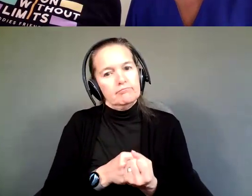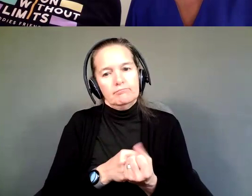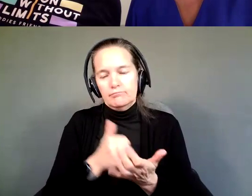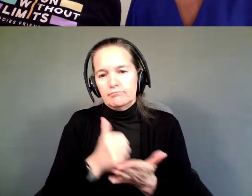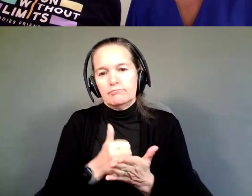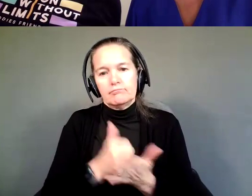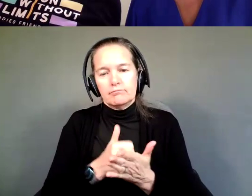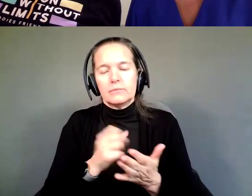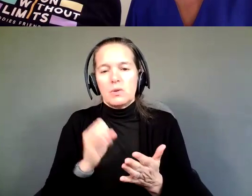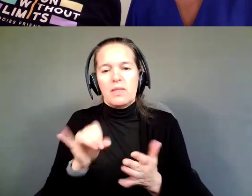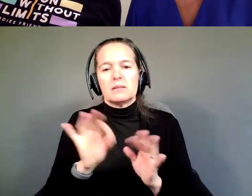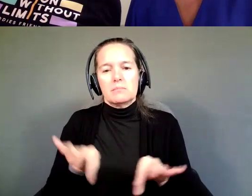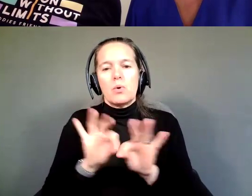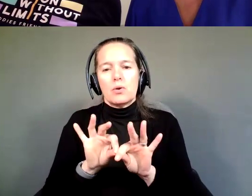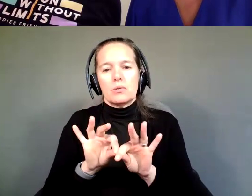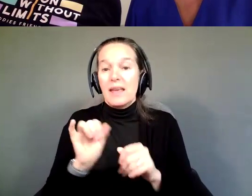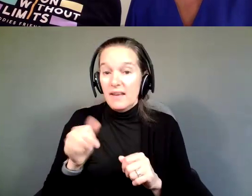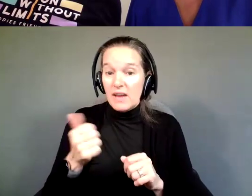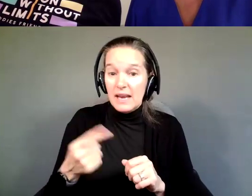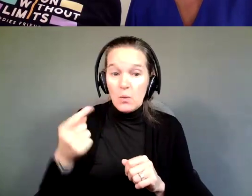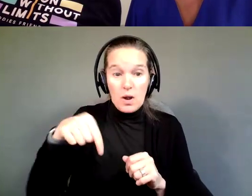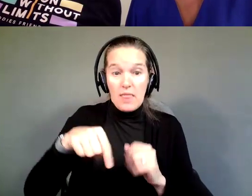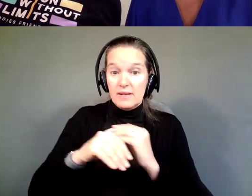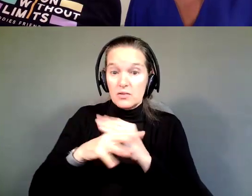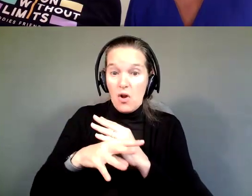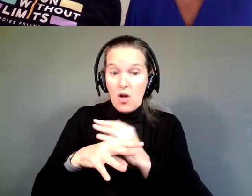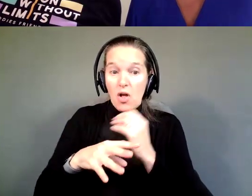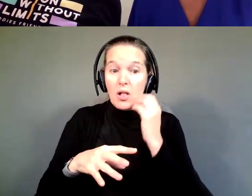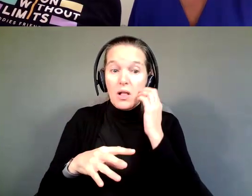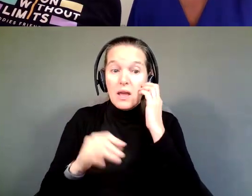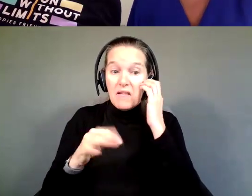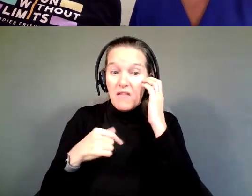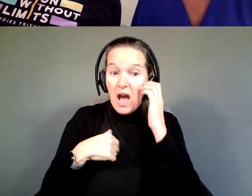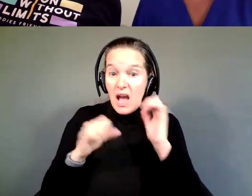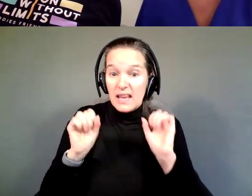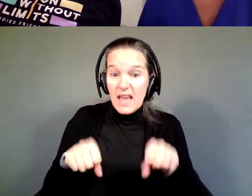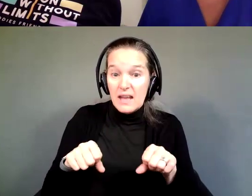And you know, if there's anyone on this call that I can be that for someone, you know.